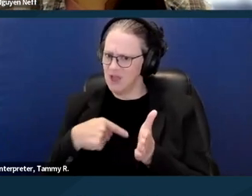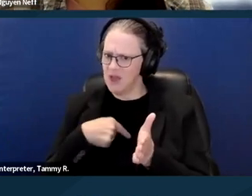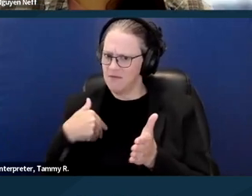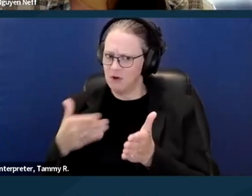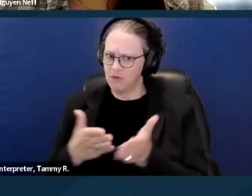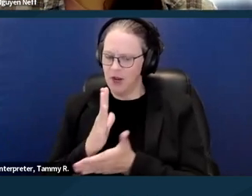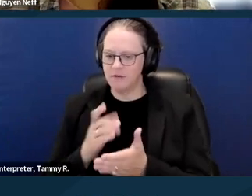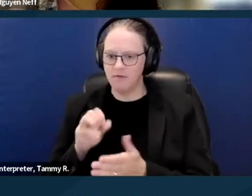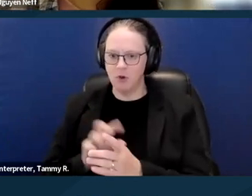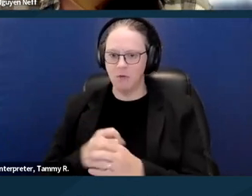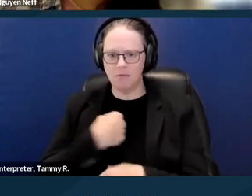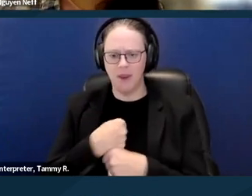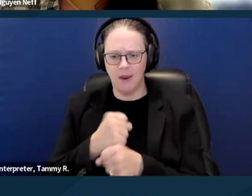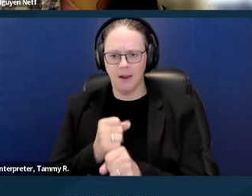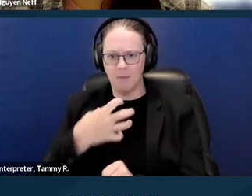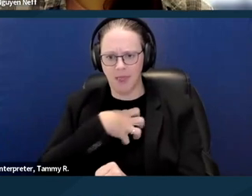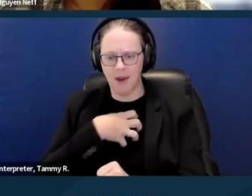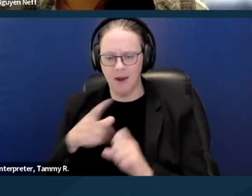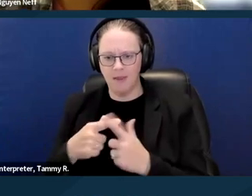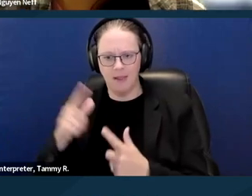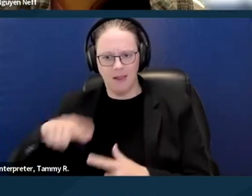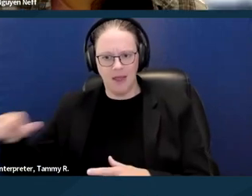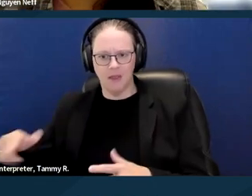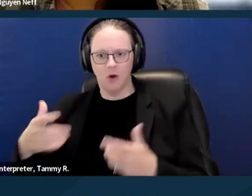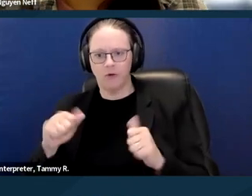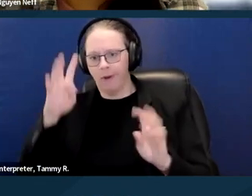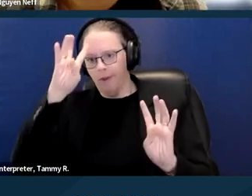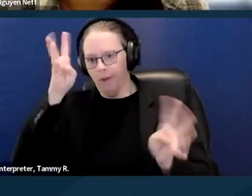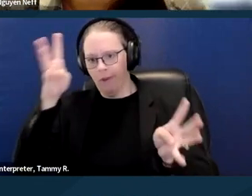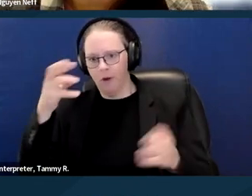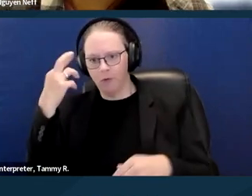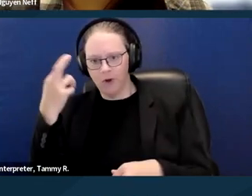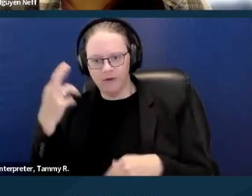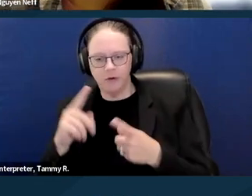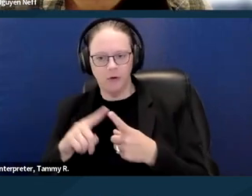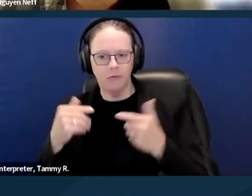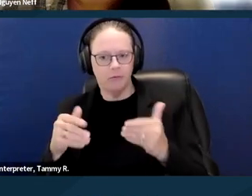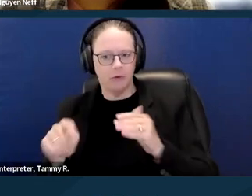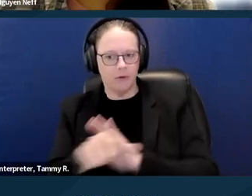and now the landlord's trying to evict you under some pretense, that could be considered retaliation